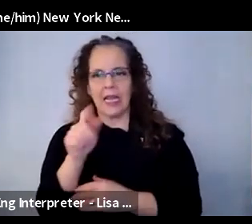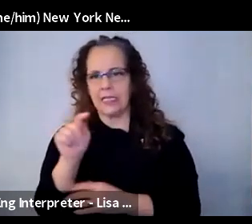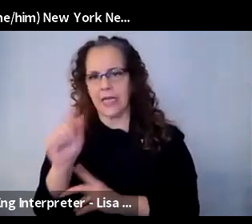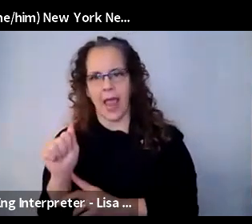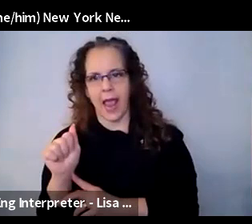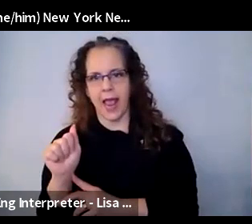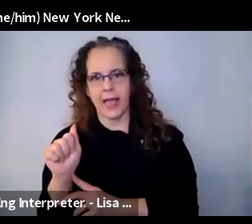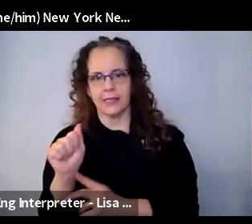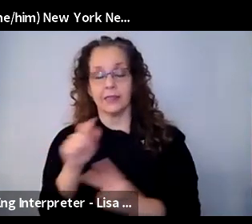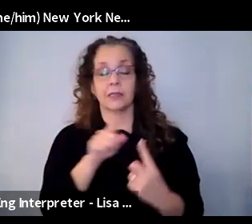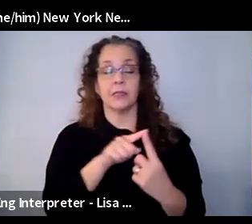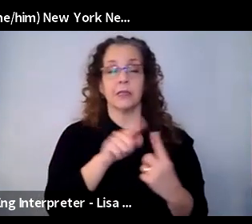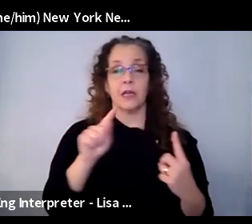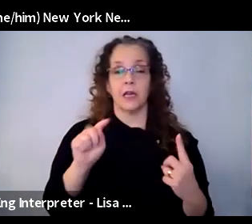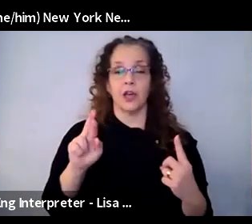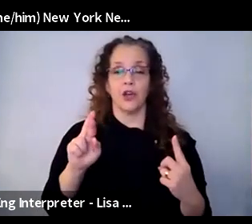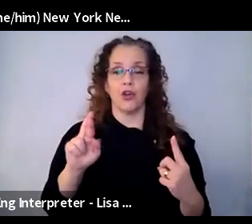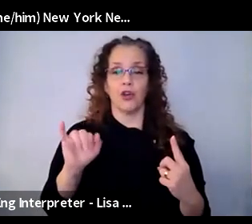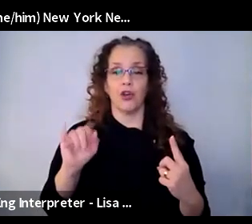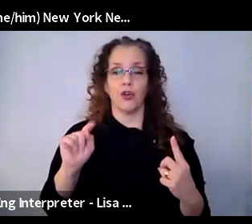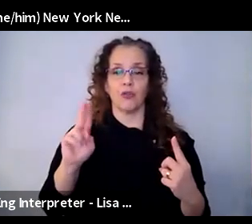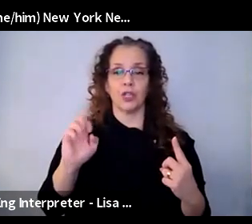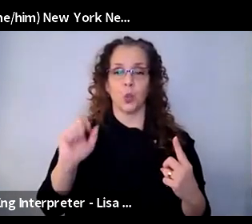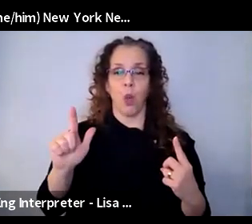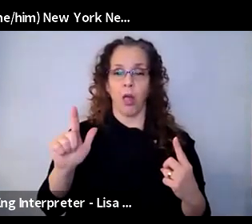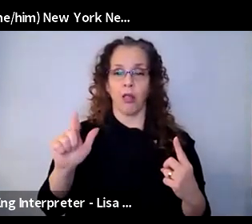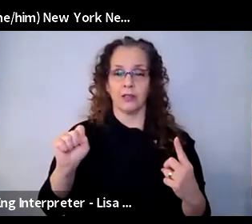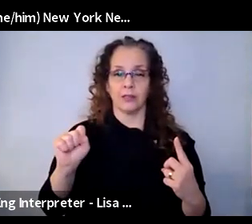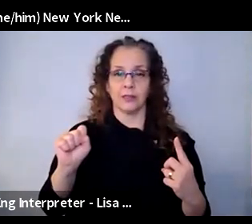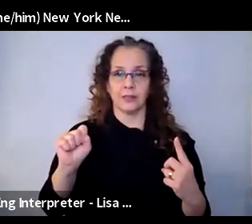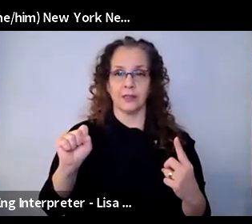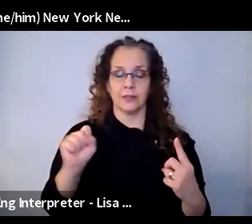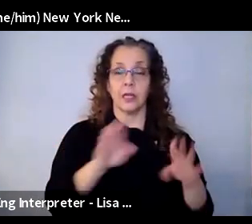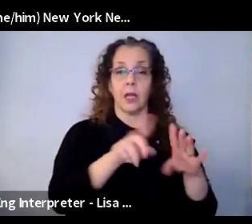rituals. Beginning rituals and closing rituals. And those have